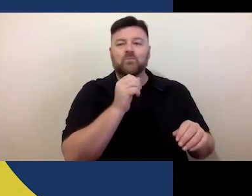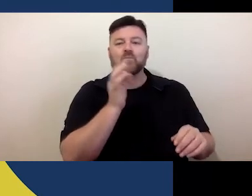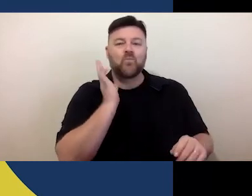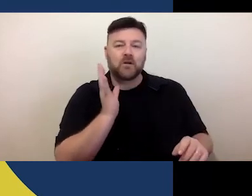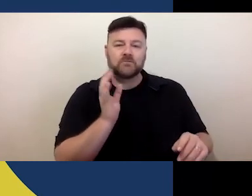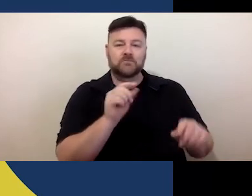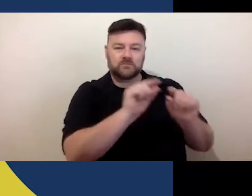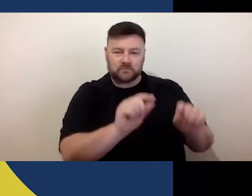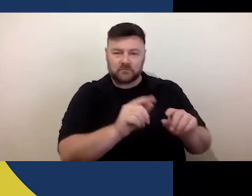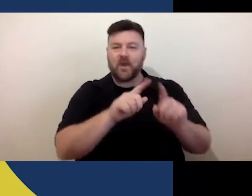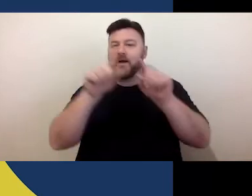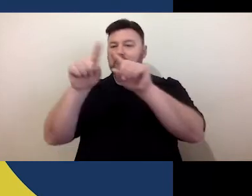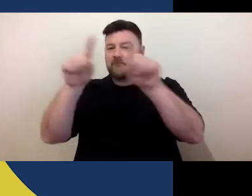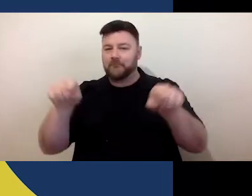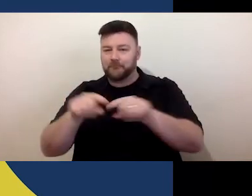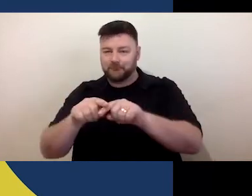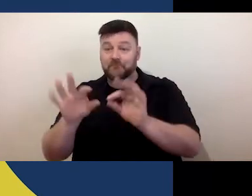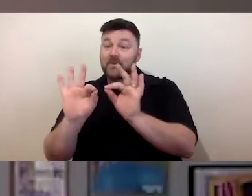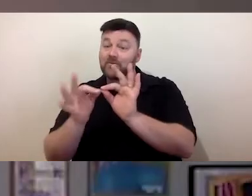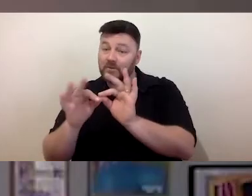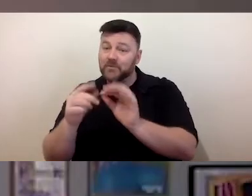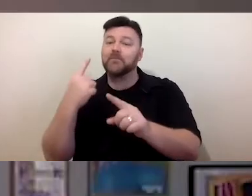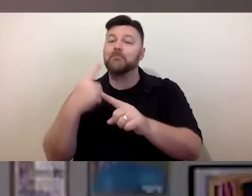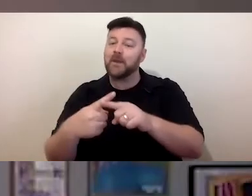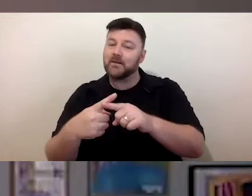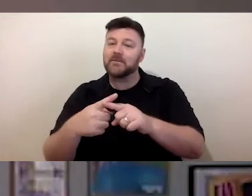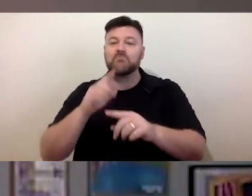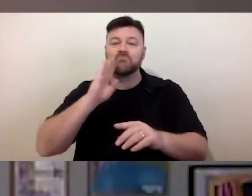our guest speakers and Auslan interpreter. I am a woman in my